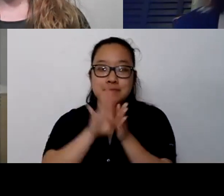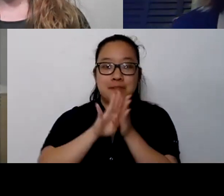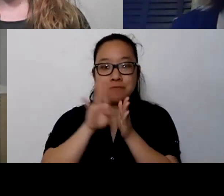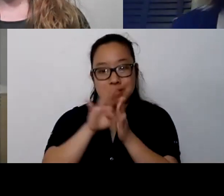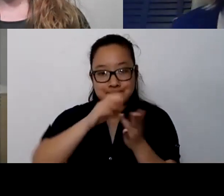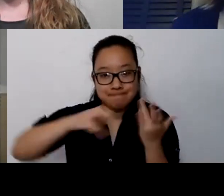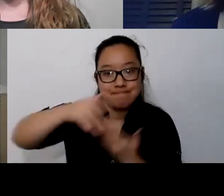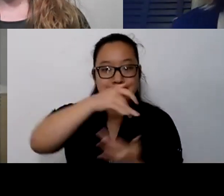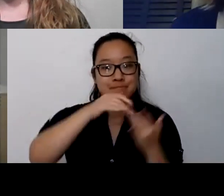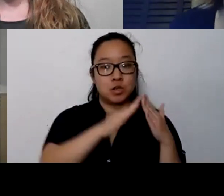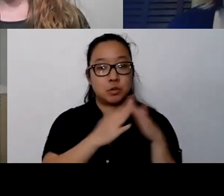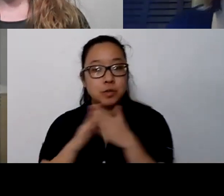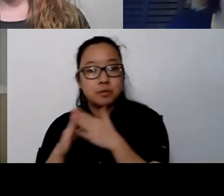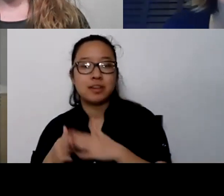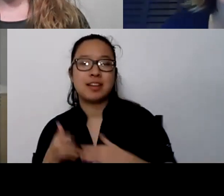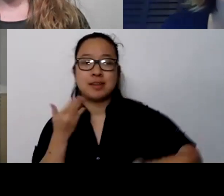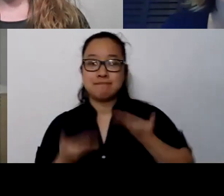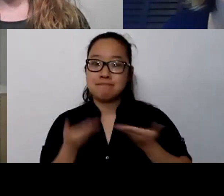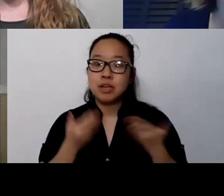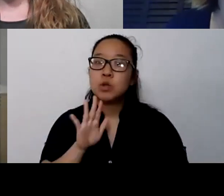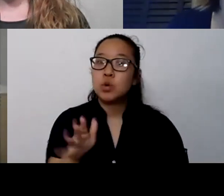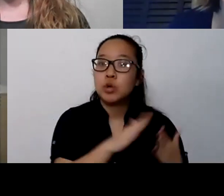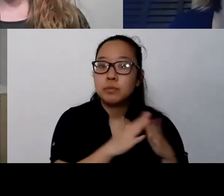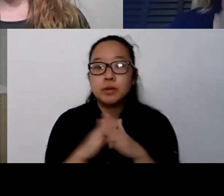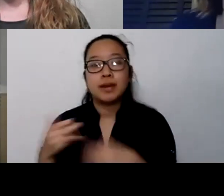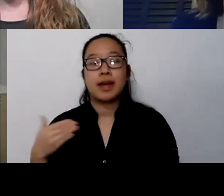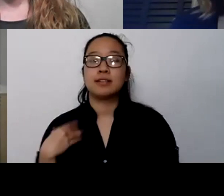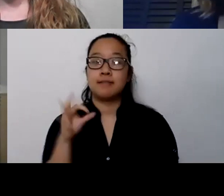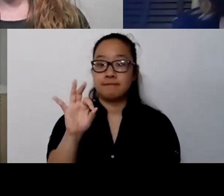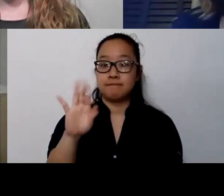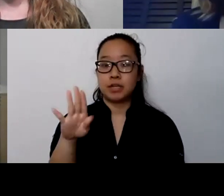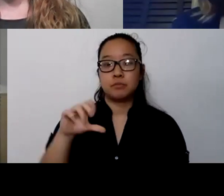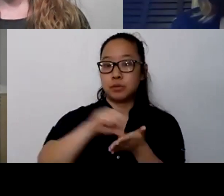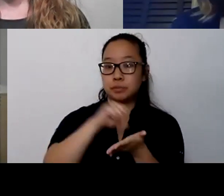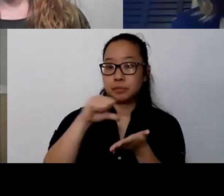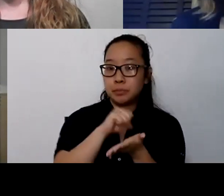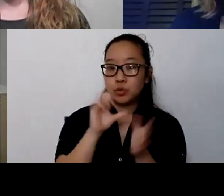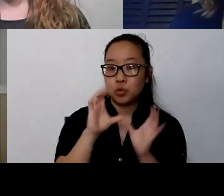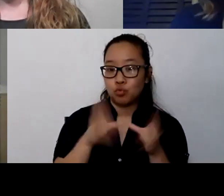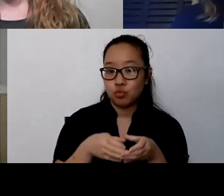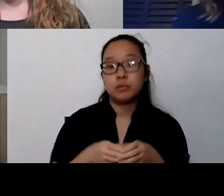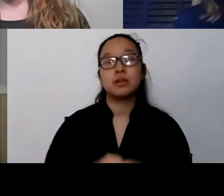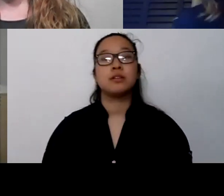has a Facebook community group and use that to reach out and to introduce yourself there